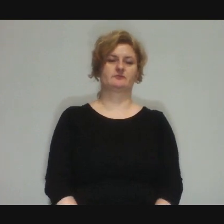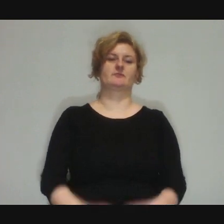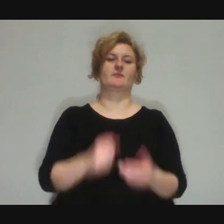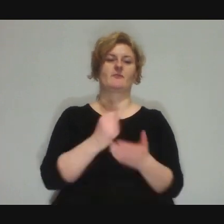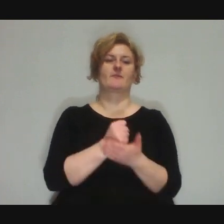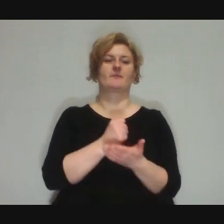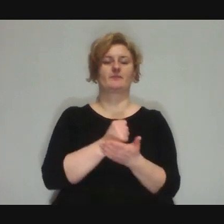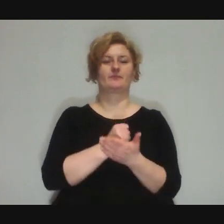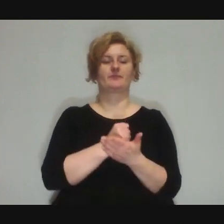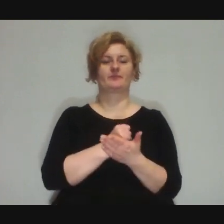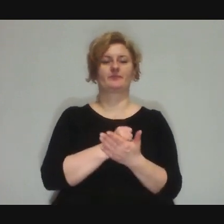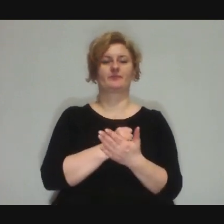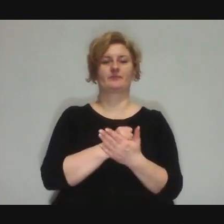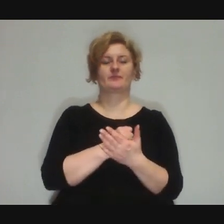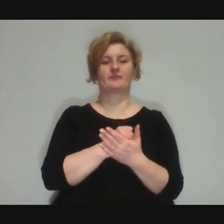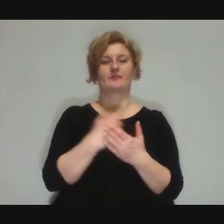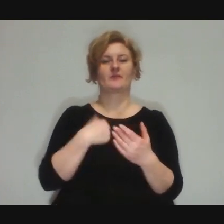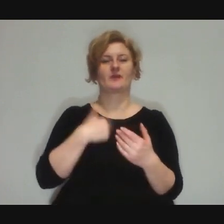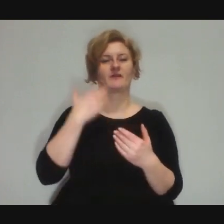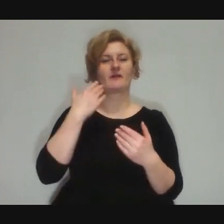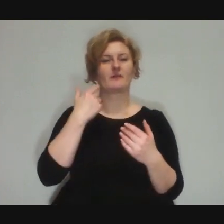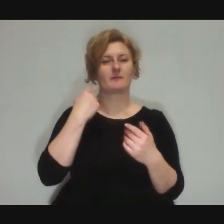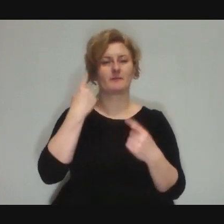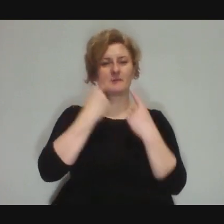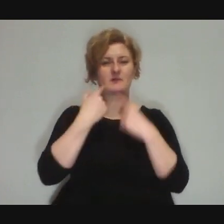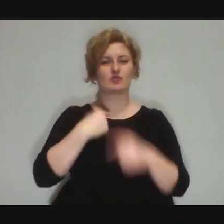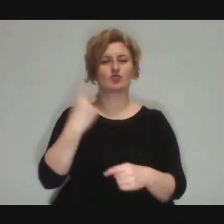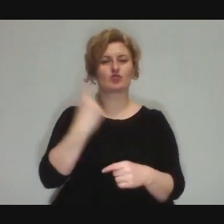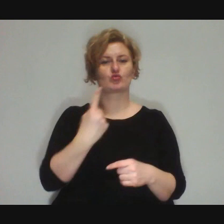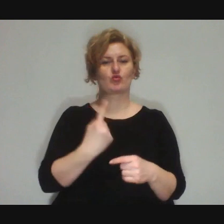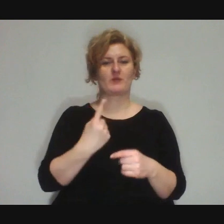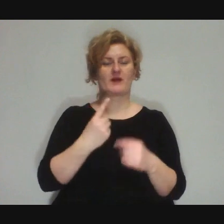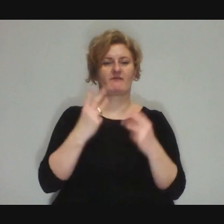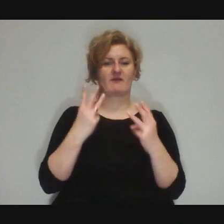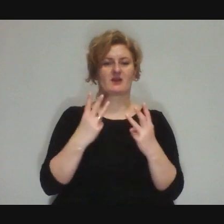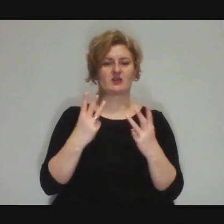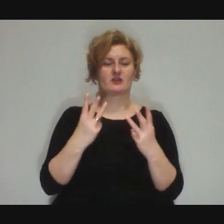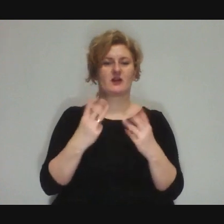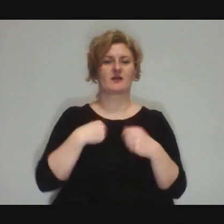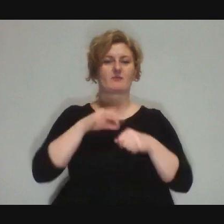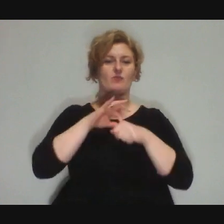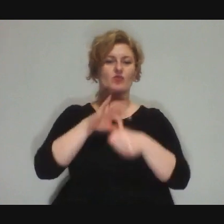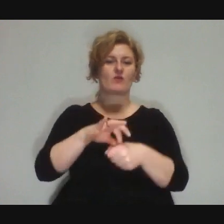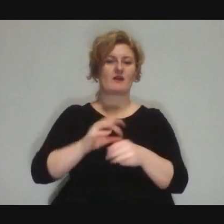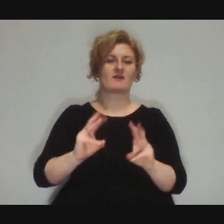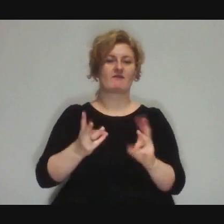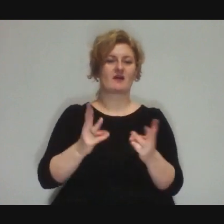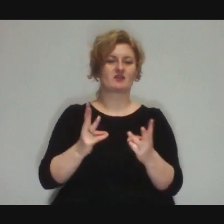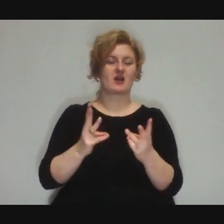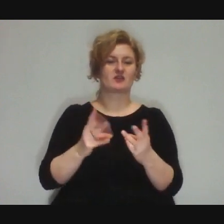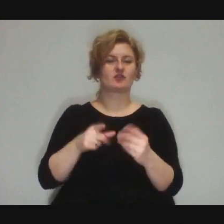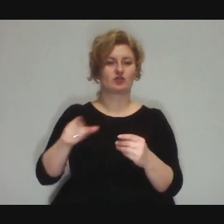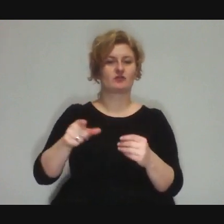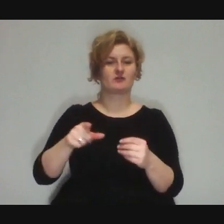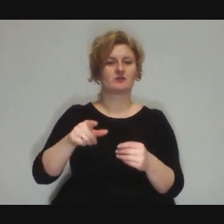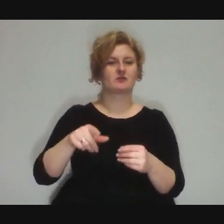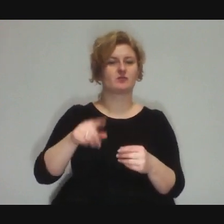it's something that's super important when you're running workshops with that more difficult youth....